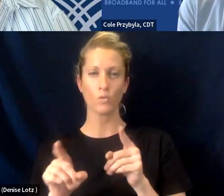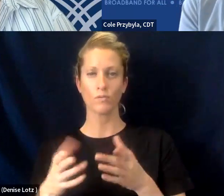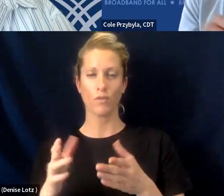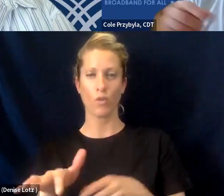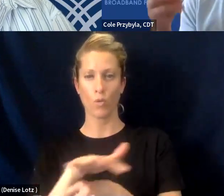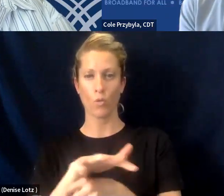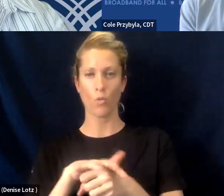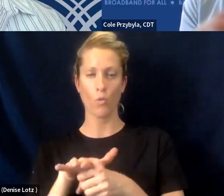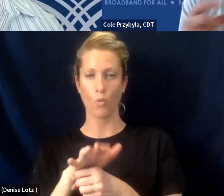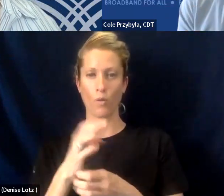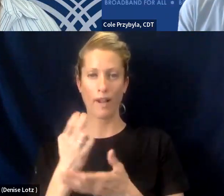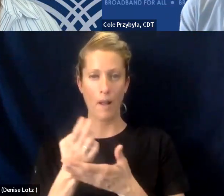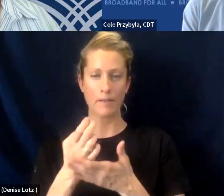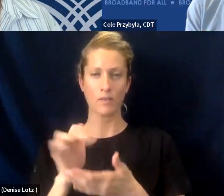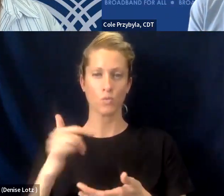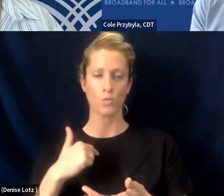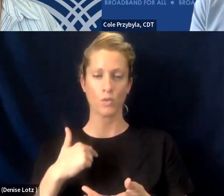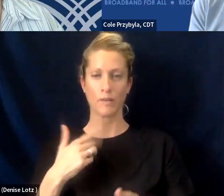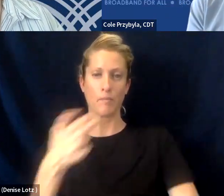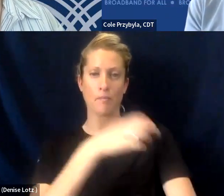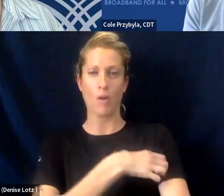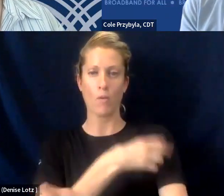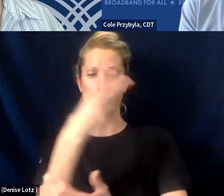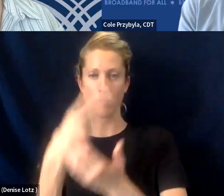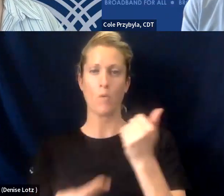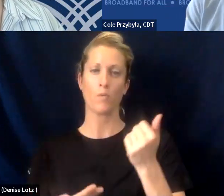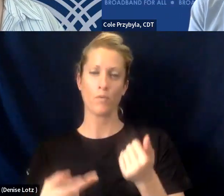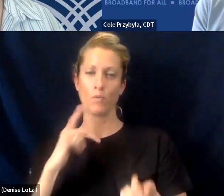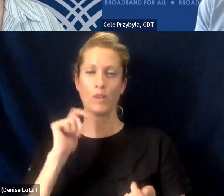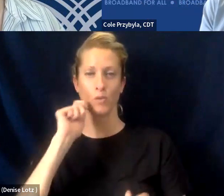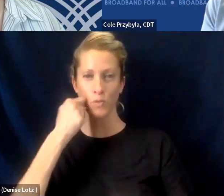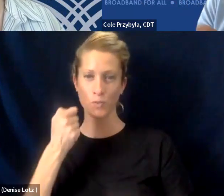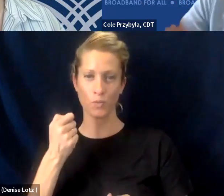Right? So we're empowering one another, and I think that's reall cool and thank you for sharing.